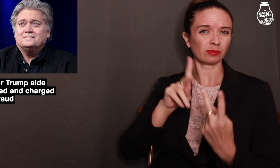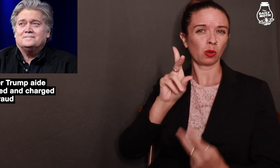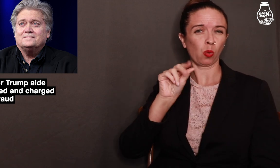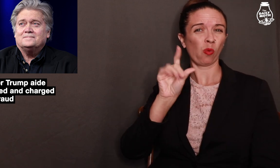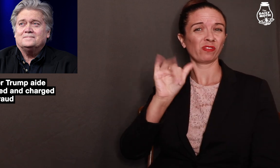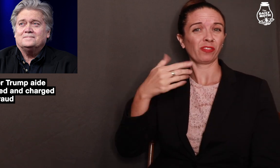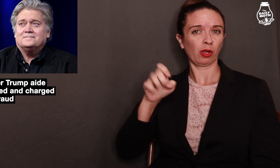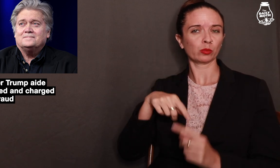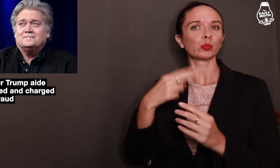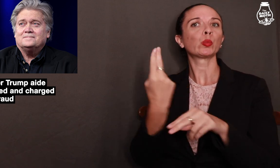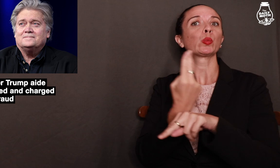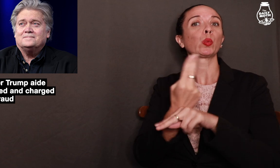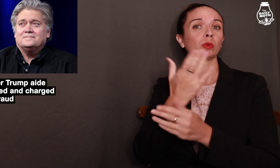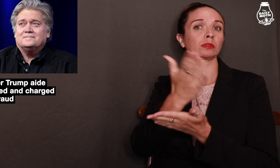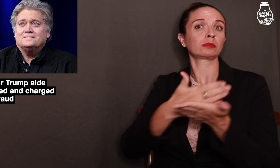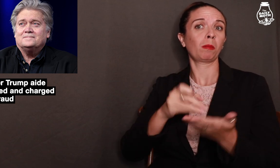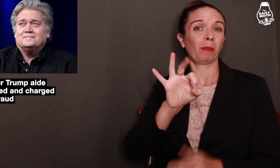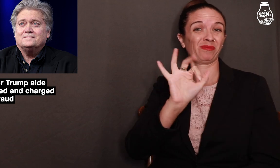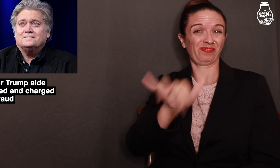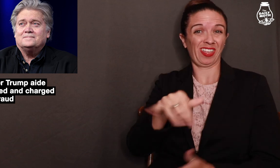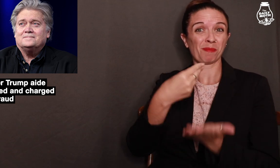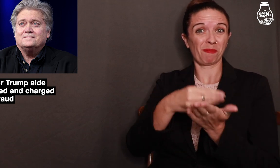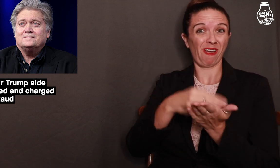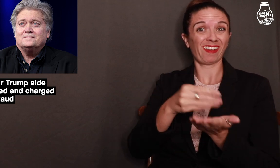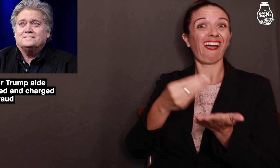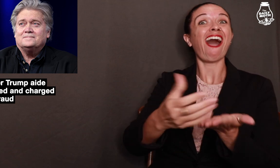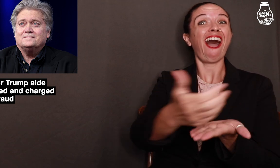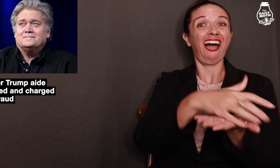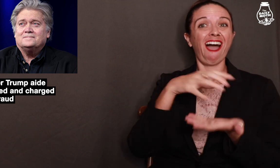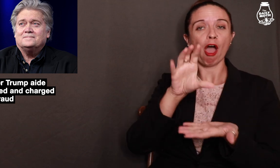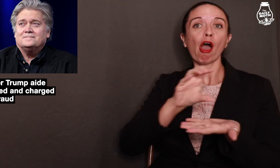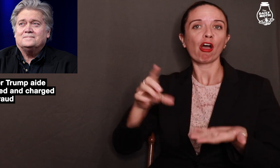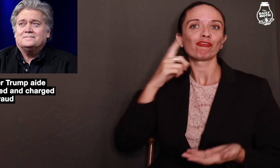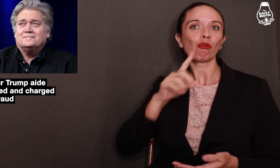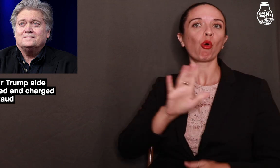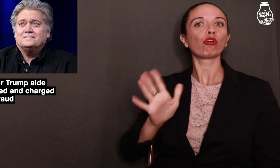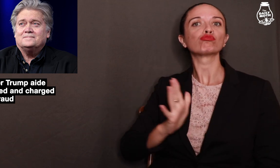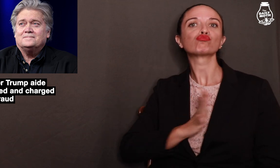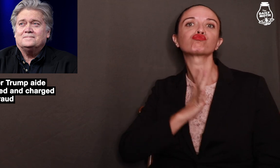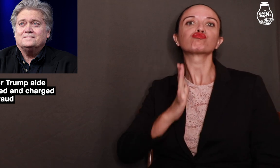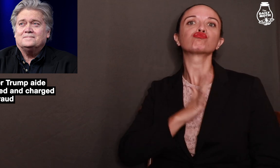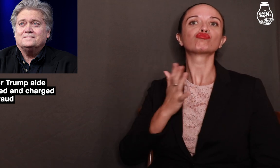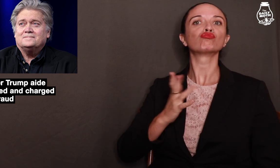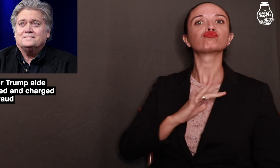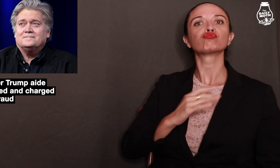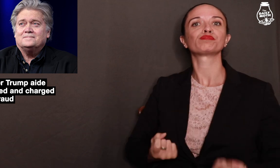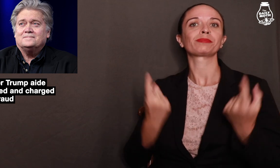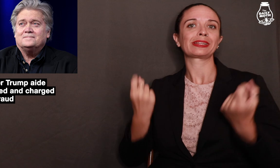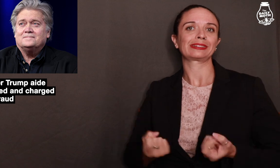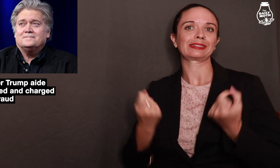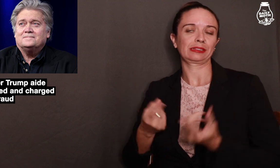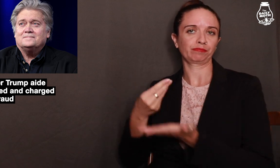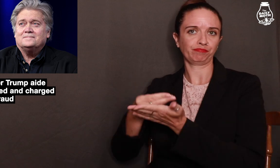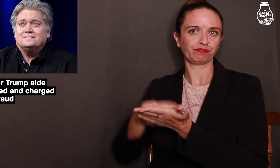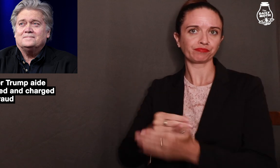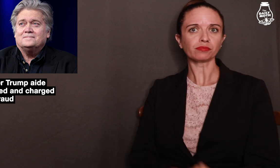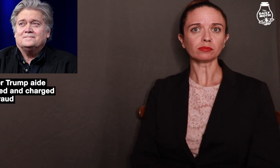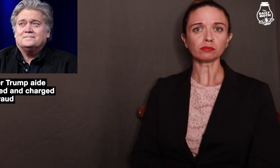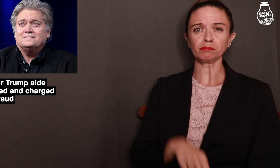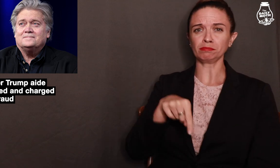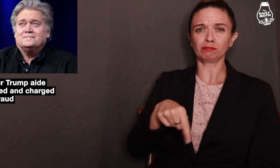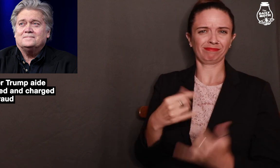Kolfage using some of the money for their luxury spending.